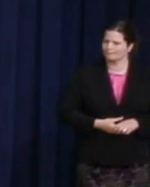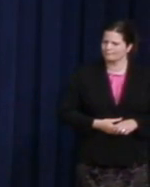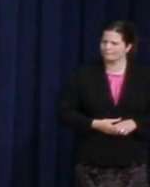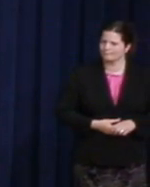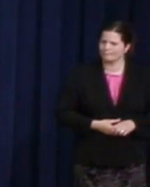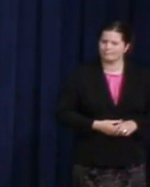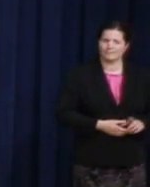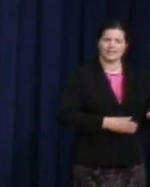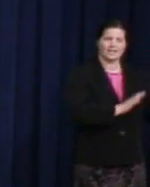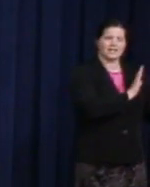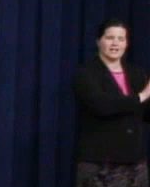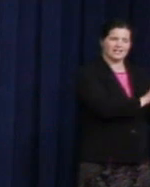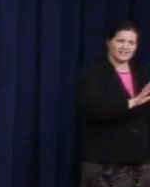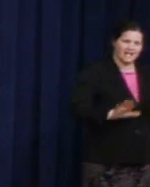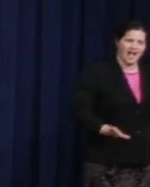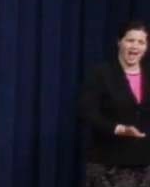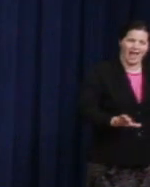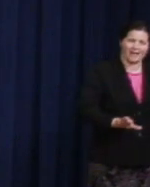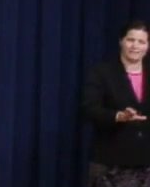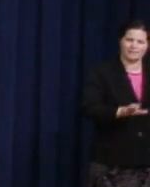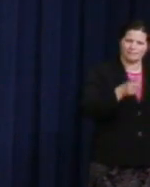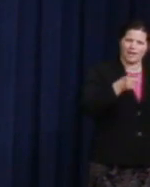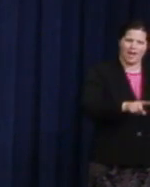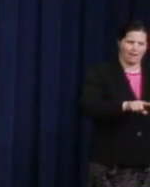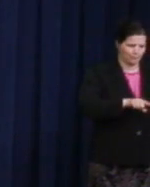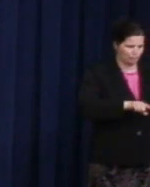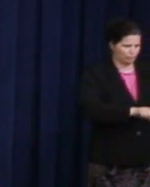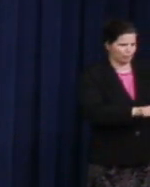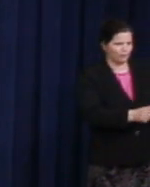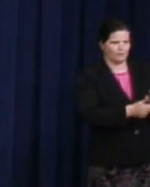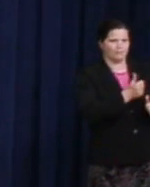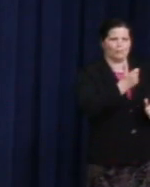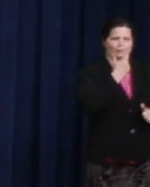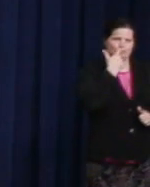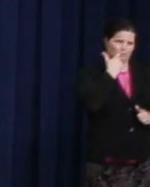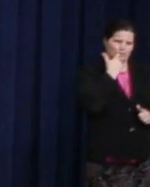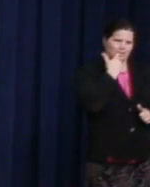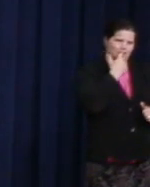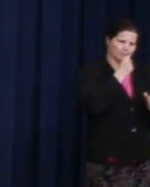the last social revolution in American history.